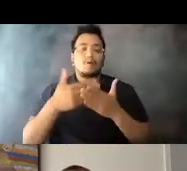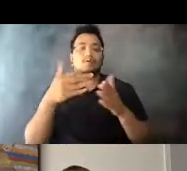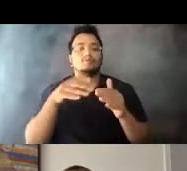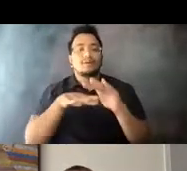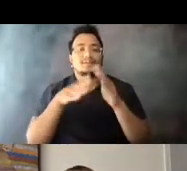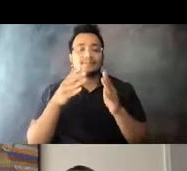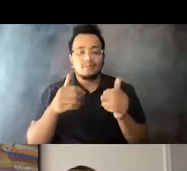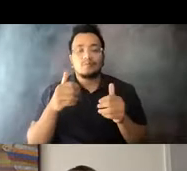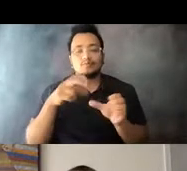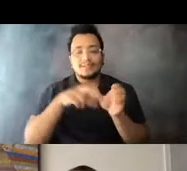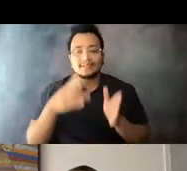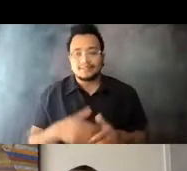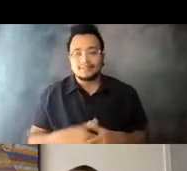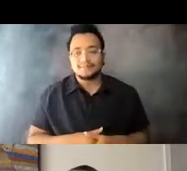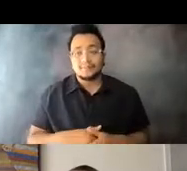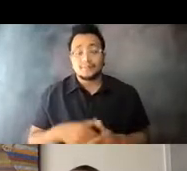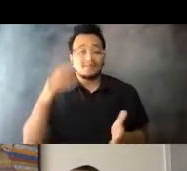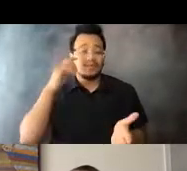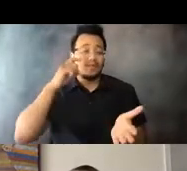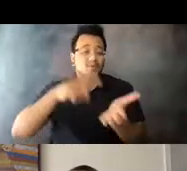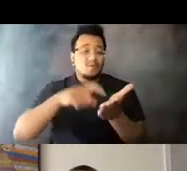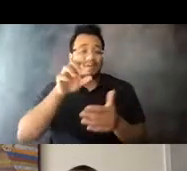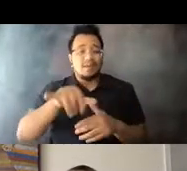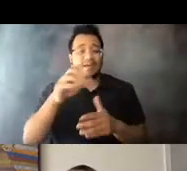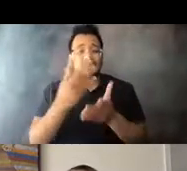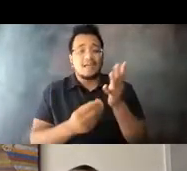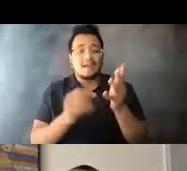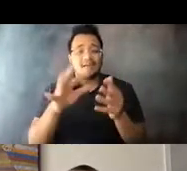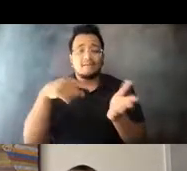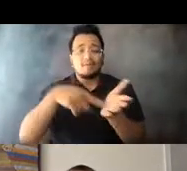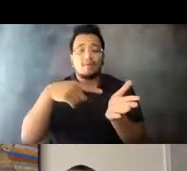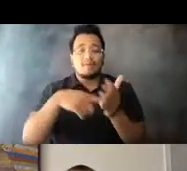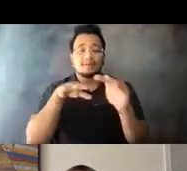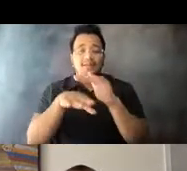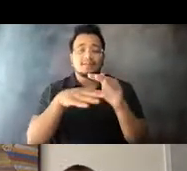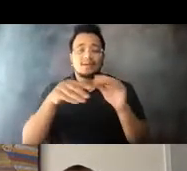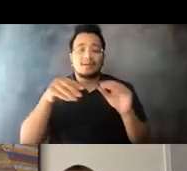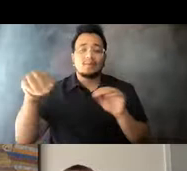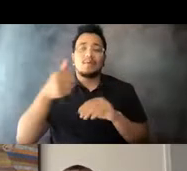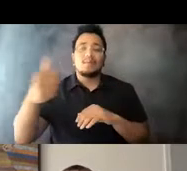15:06:56 Lack of accessible, affordable mobility options continues to be a significant barrier